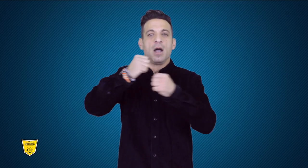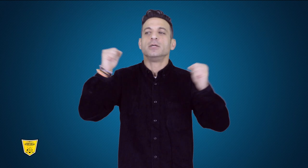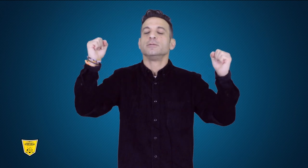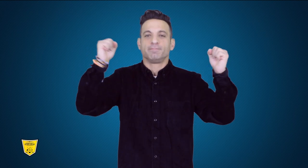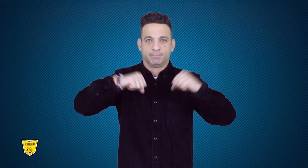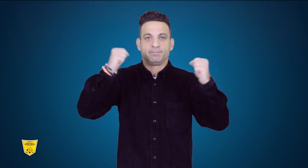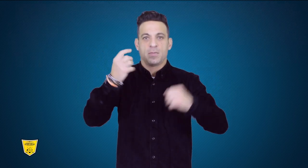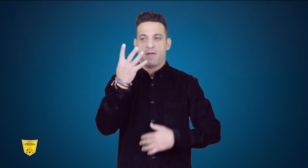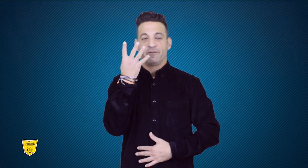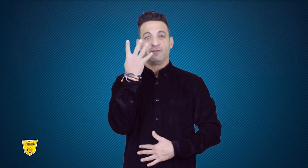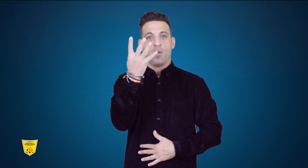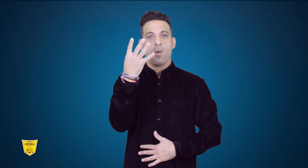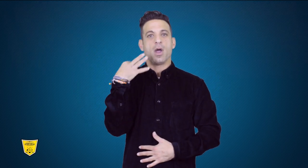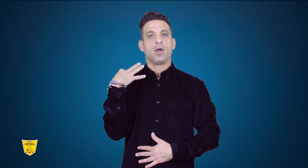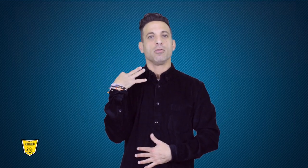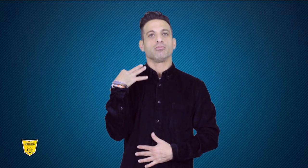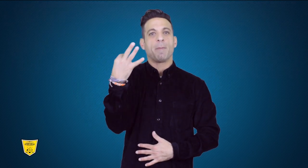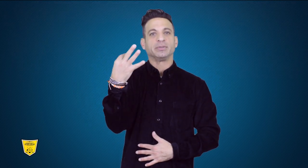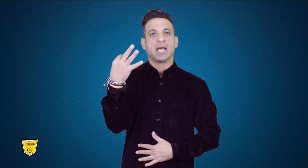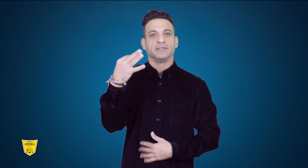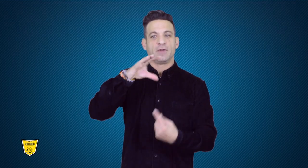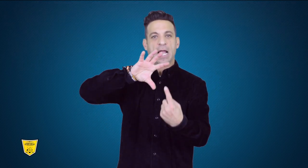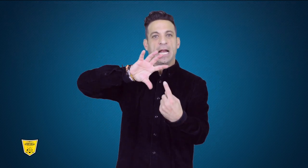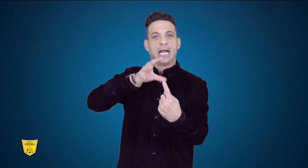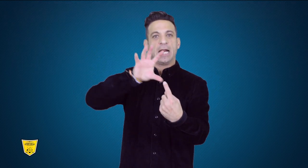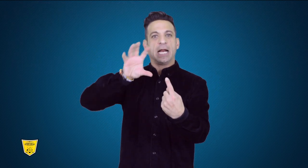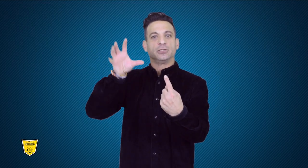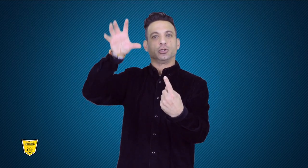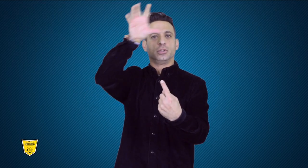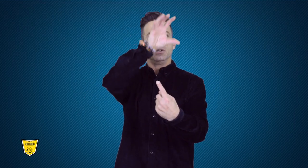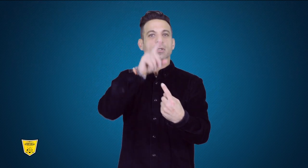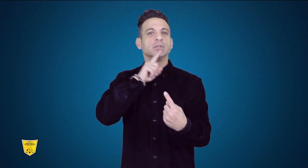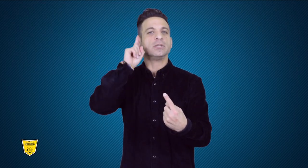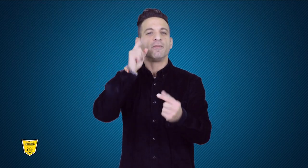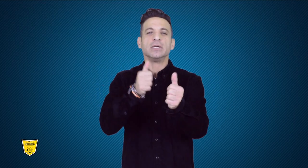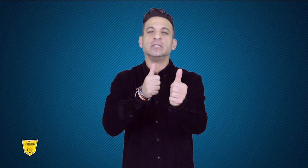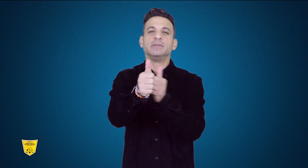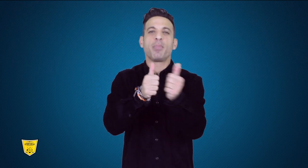to have four representatives of Regional Deaf Sports Confederation